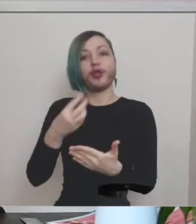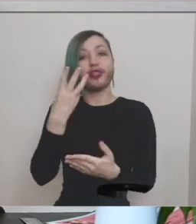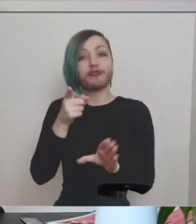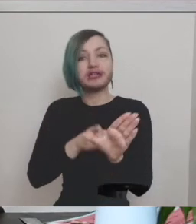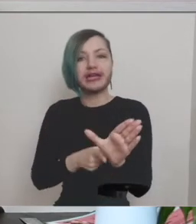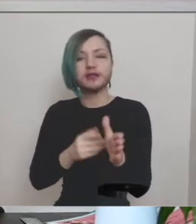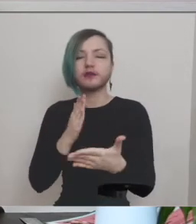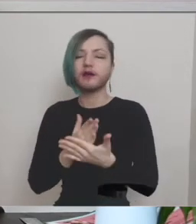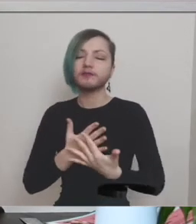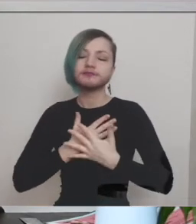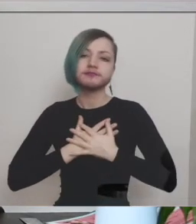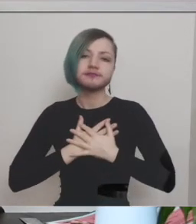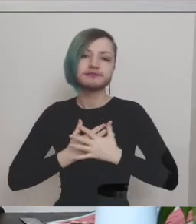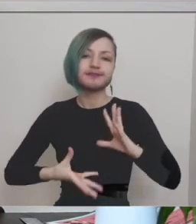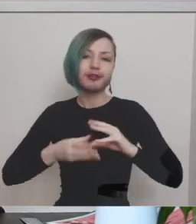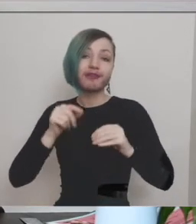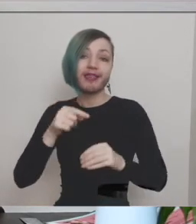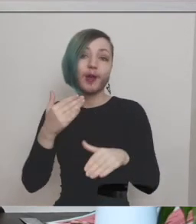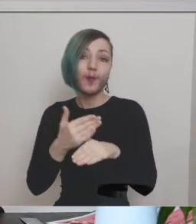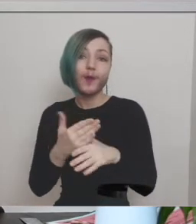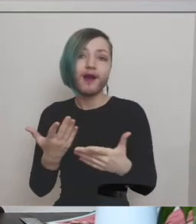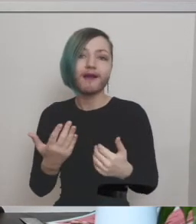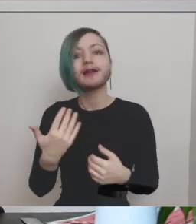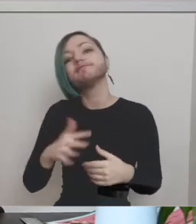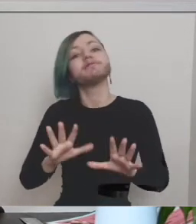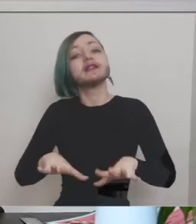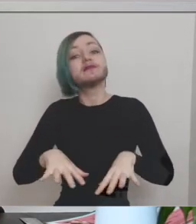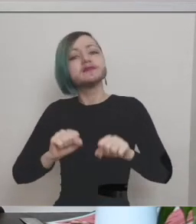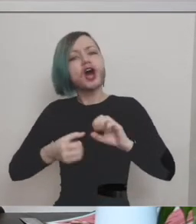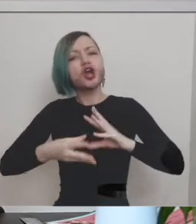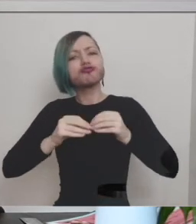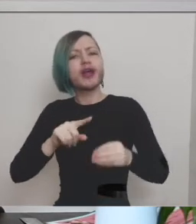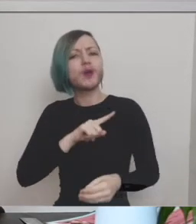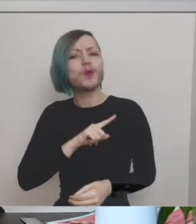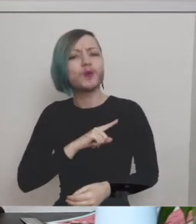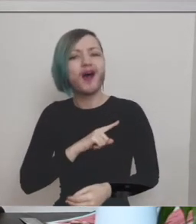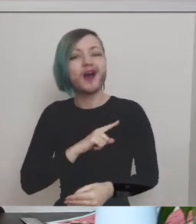love creating the work I started creating the work because basically I didn't feel as though